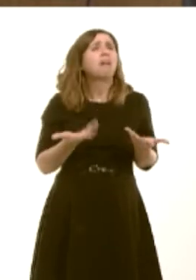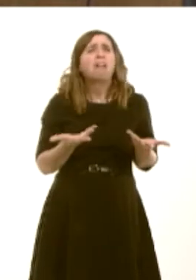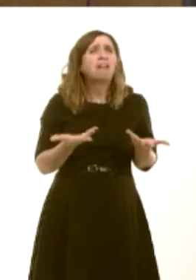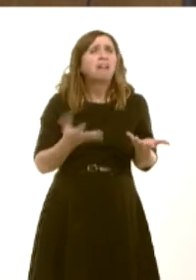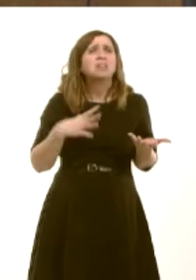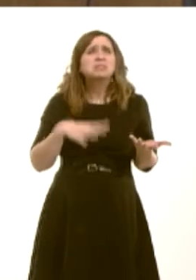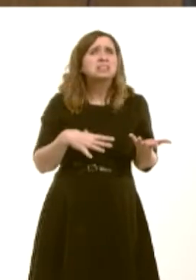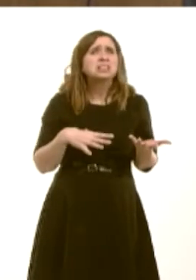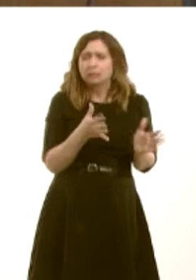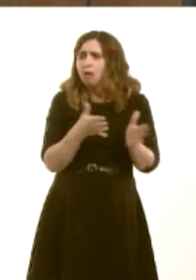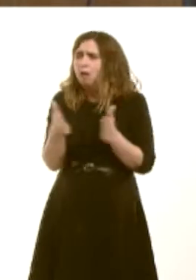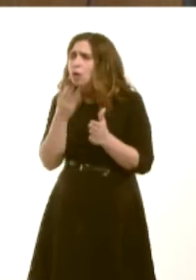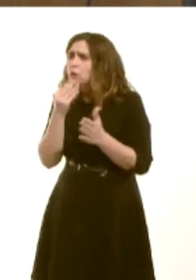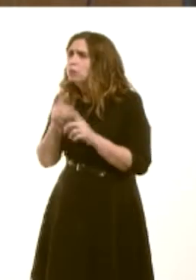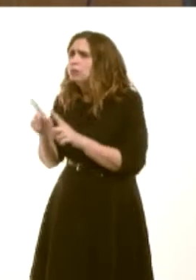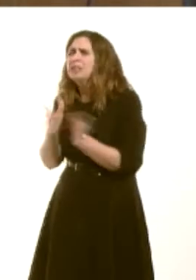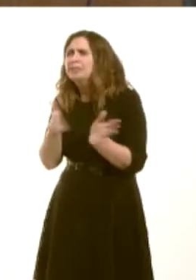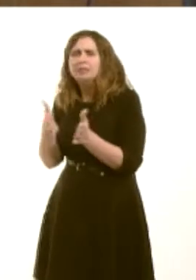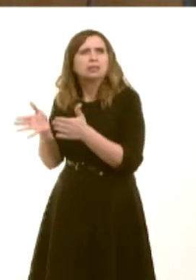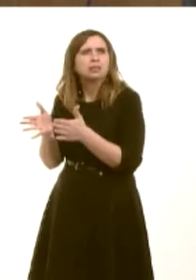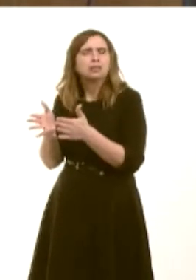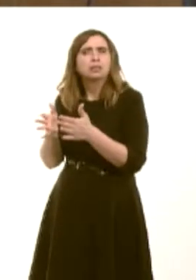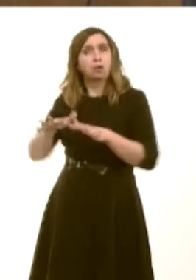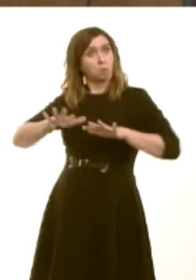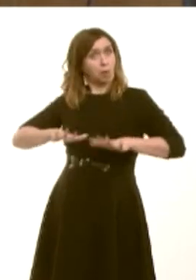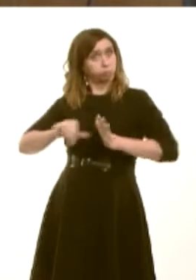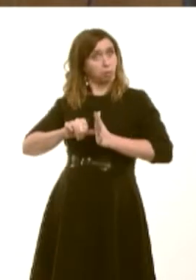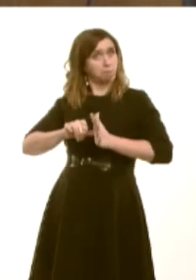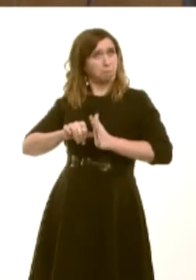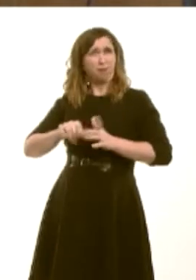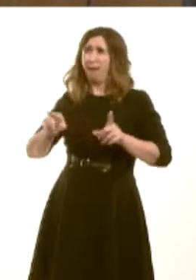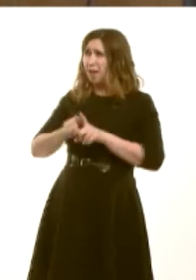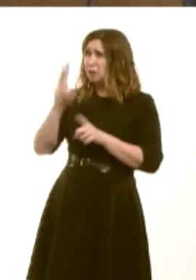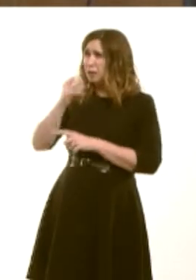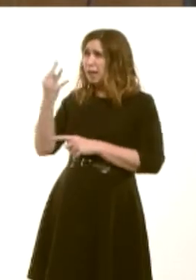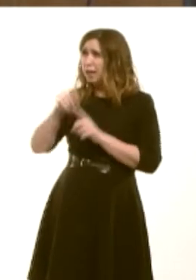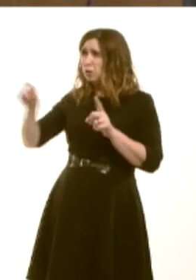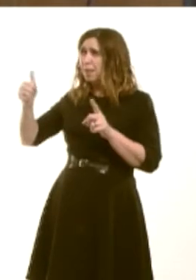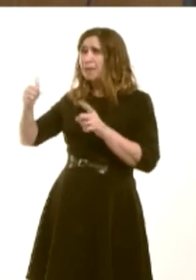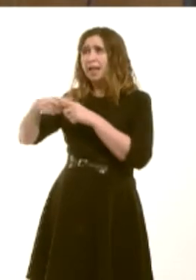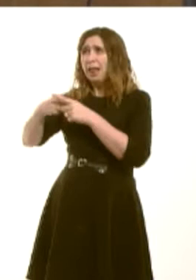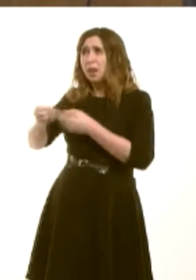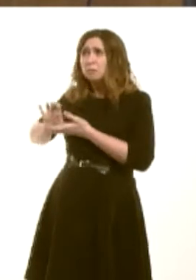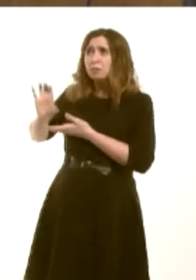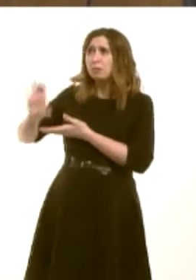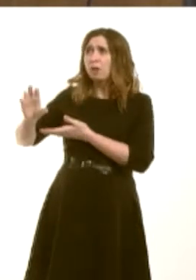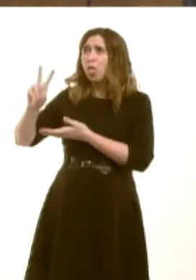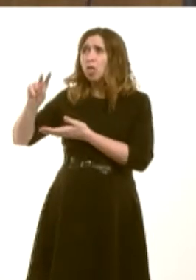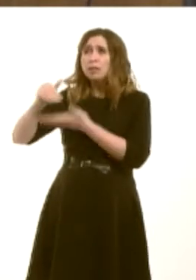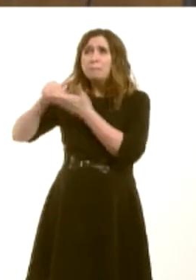need to use an ambulance. But let's not pretend that this is an issue only for Wales. Between 2008 and 2011, England spent £30 million on taxi transport as part of transport within